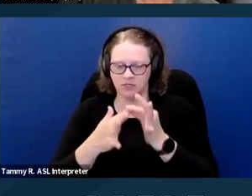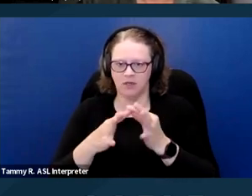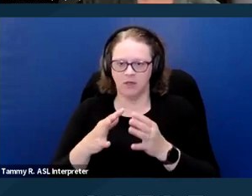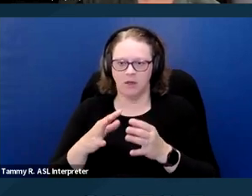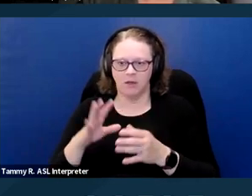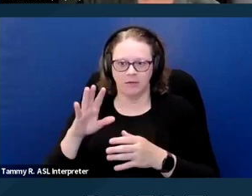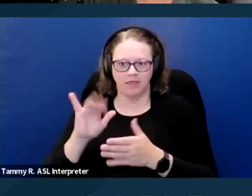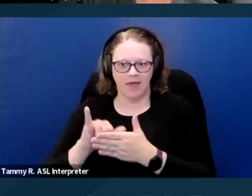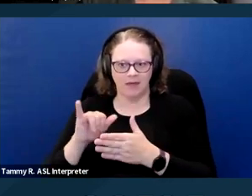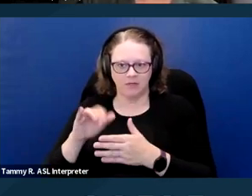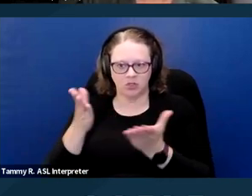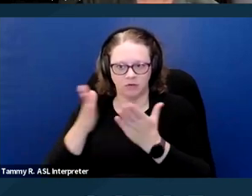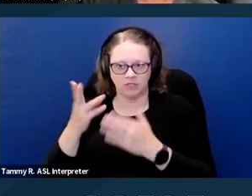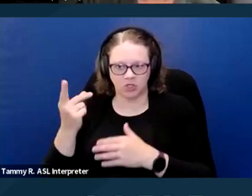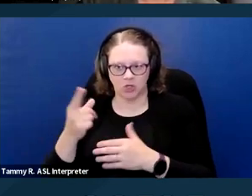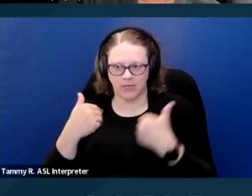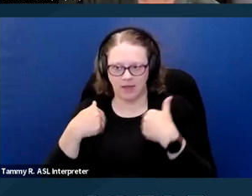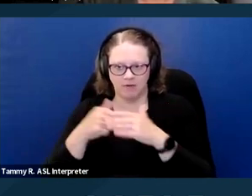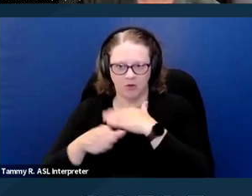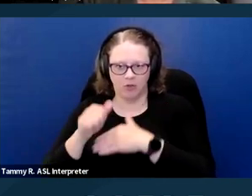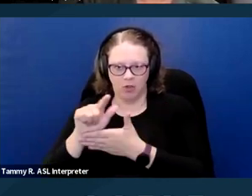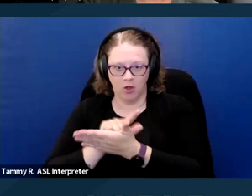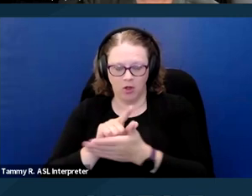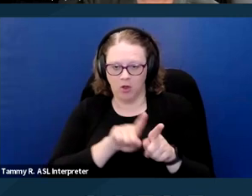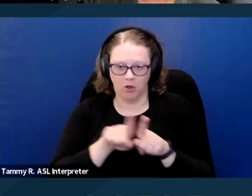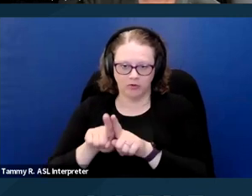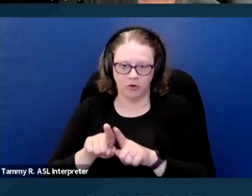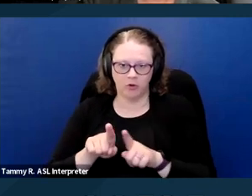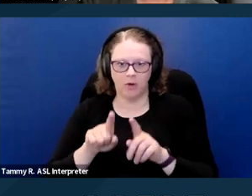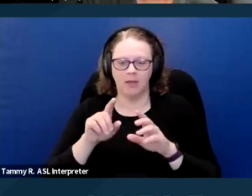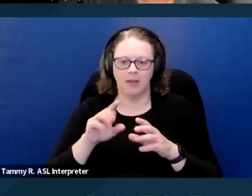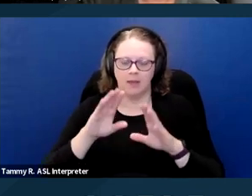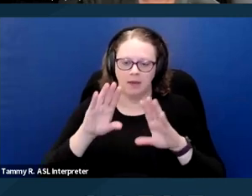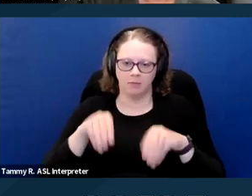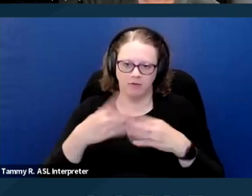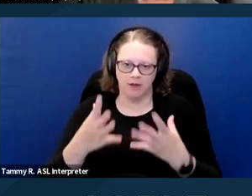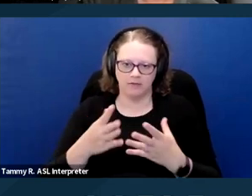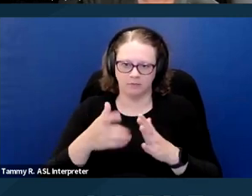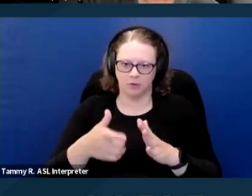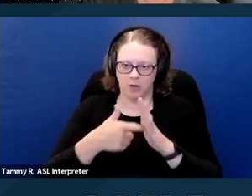It also places conditions on healthcare practitioners providing documentation related to an individual's need